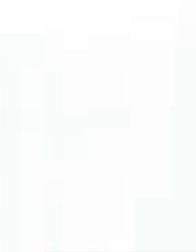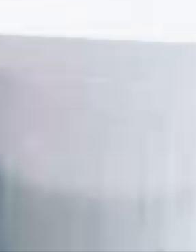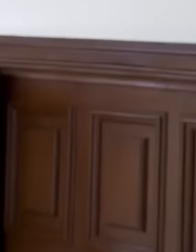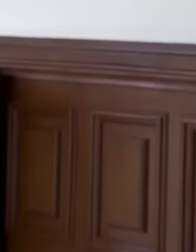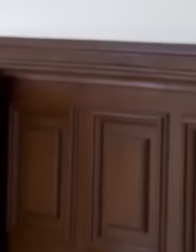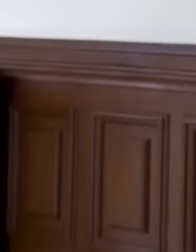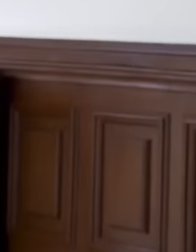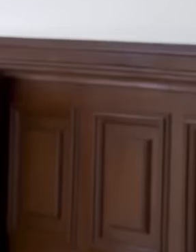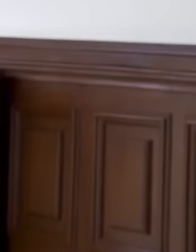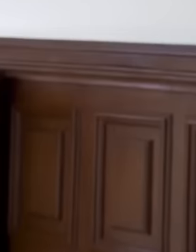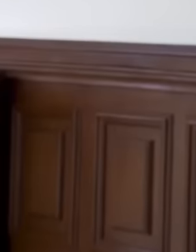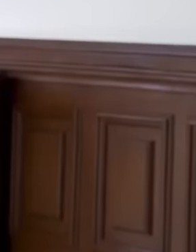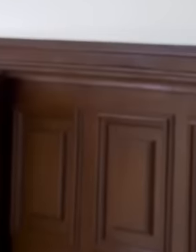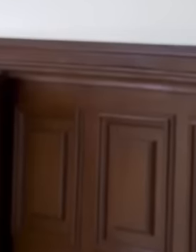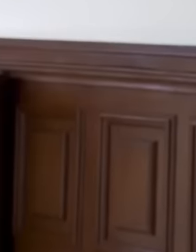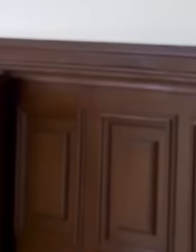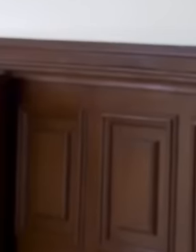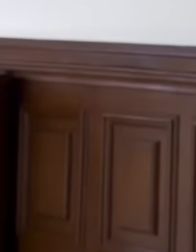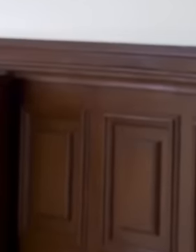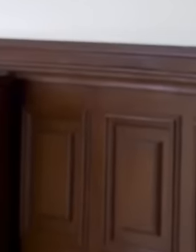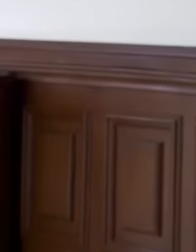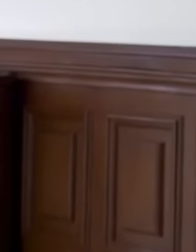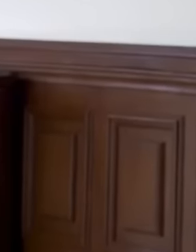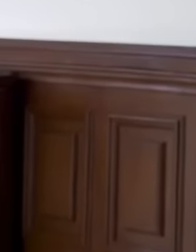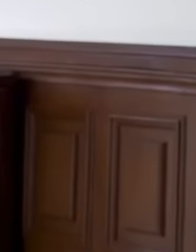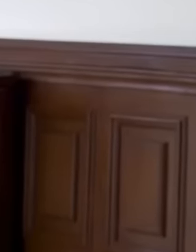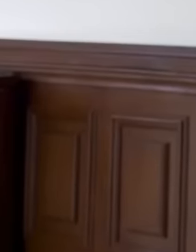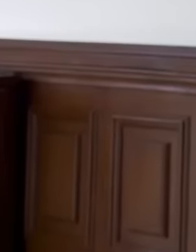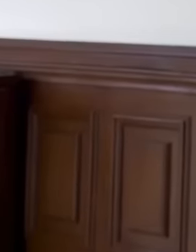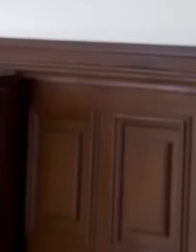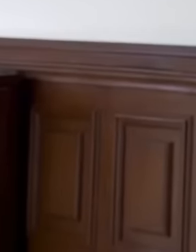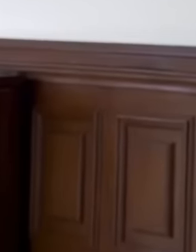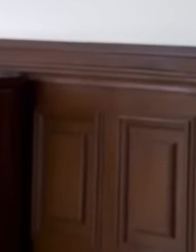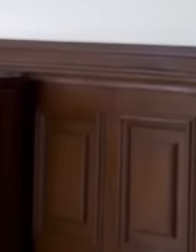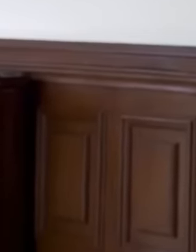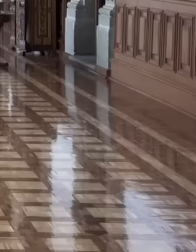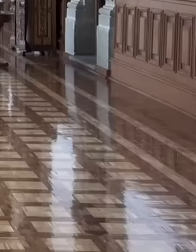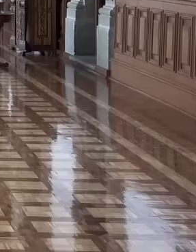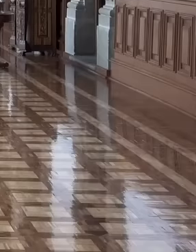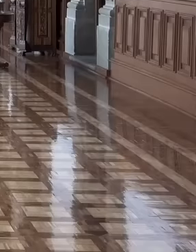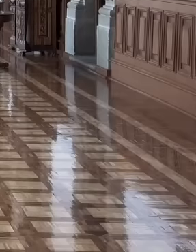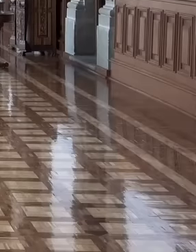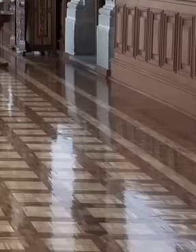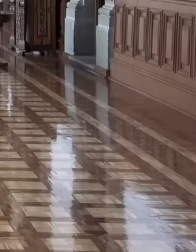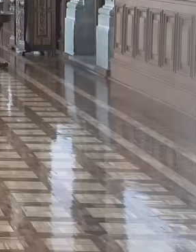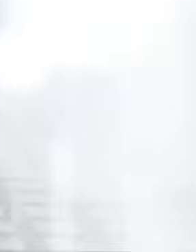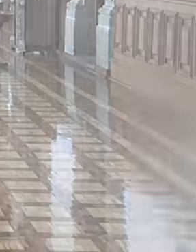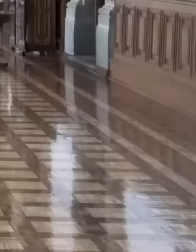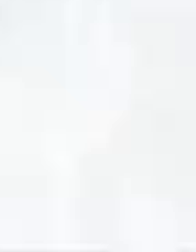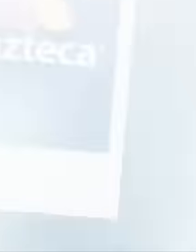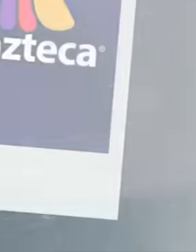the president said is not shown on Mexican television stations and other media private because